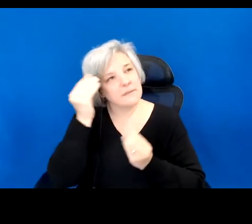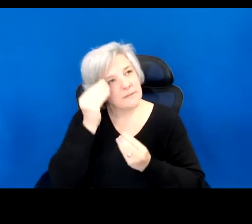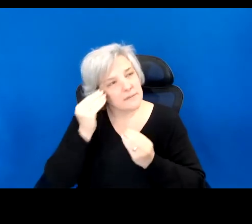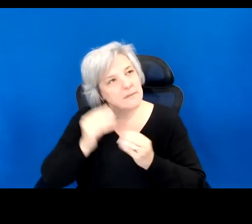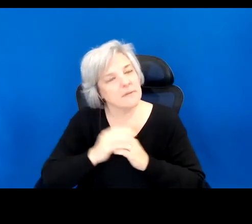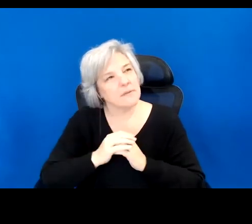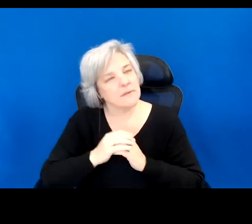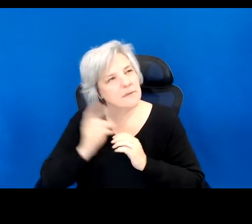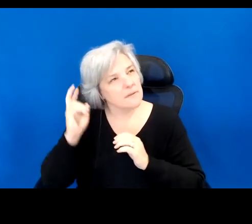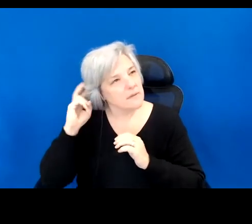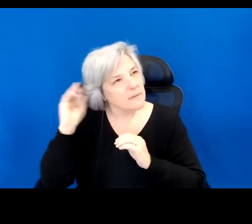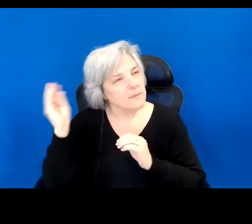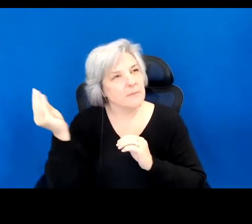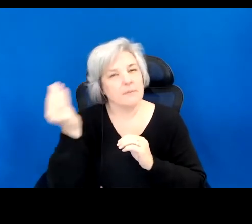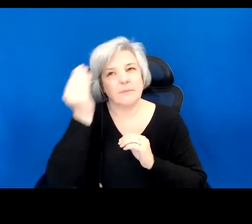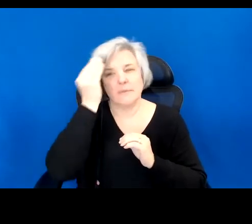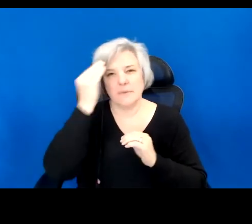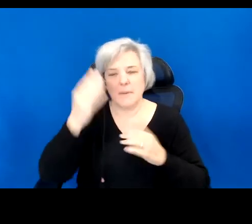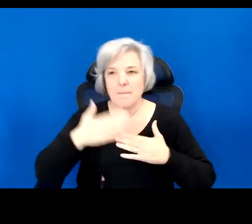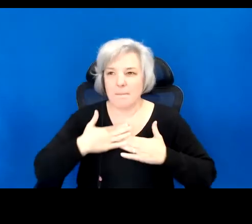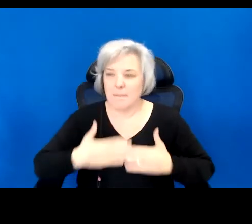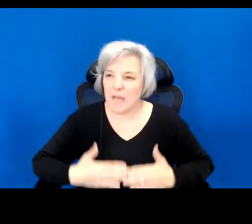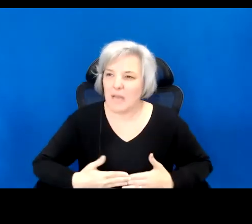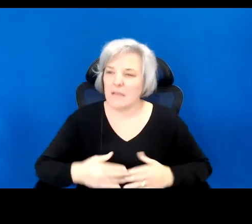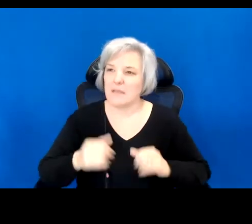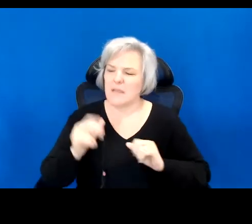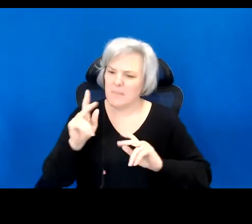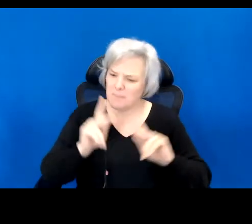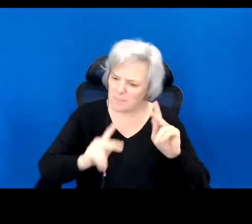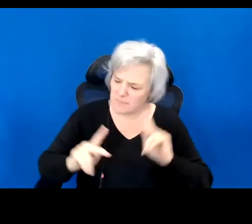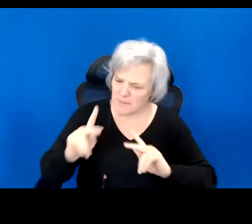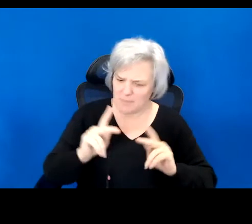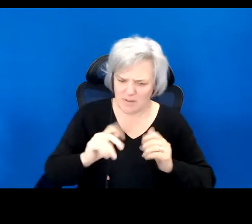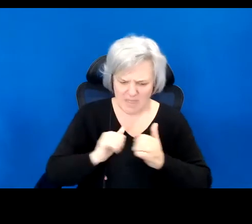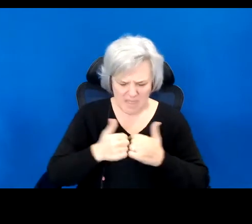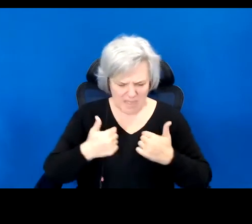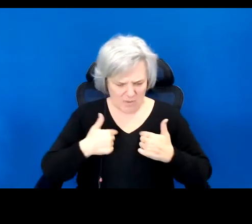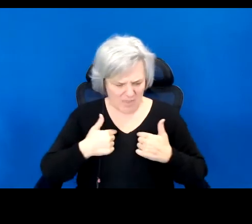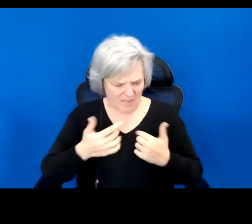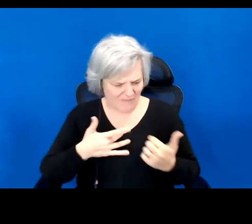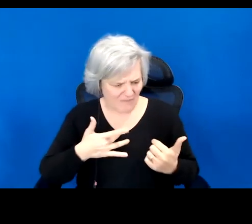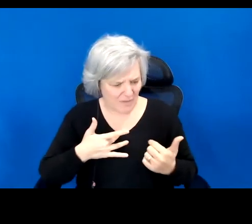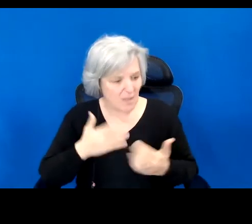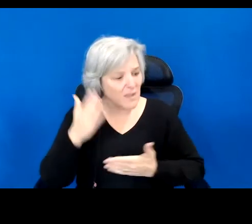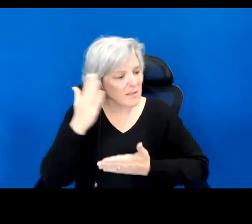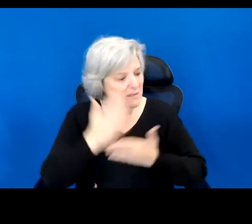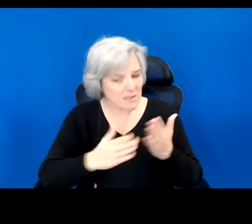of moving bodies. Some of those bodies came with colonial minds.